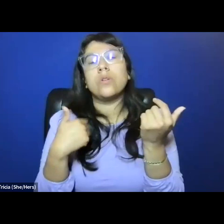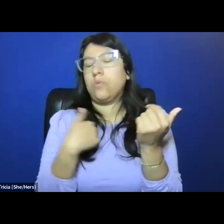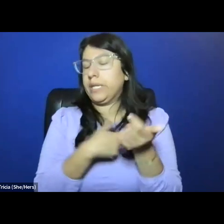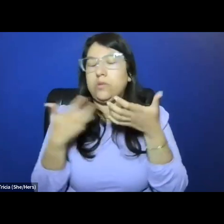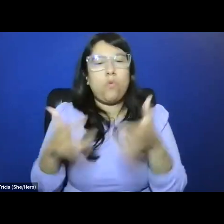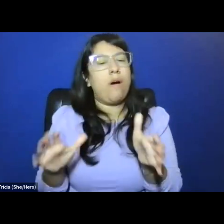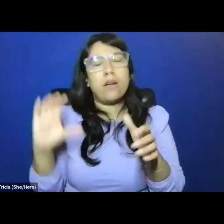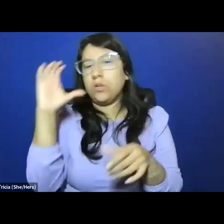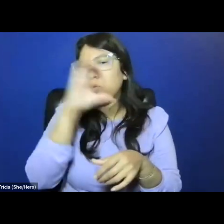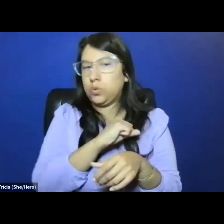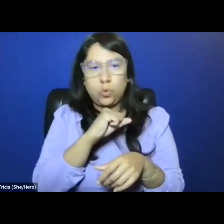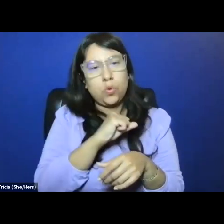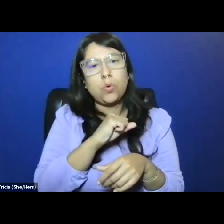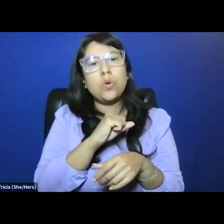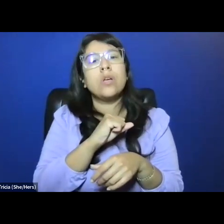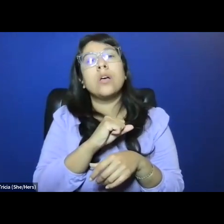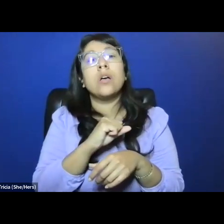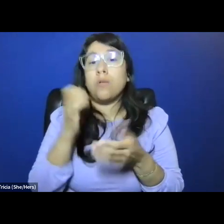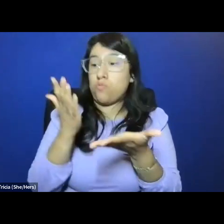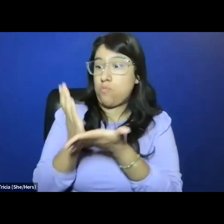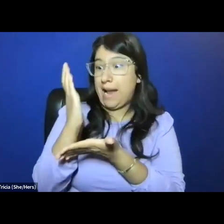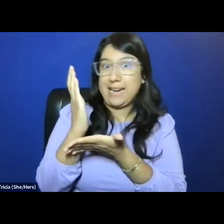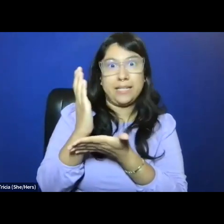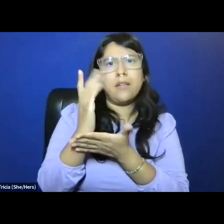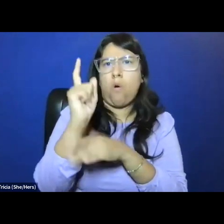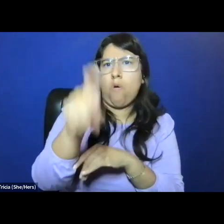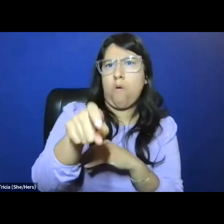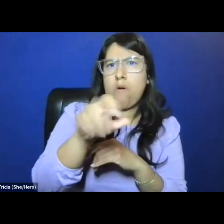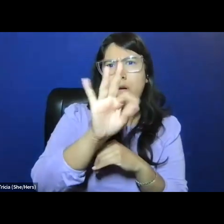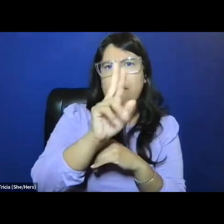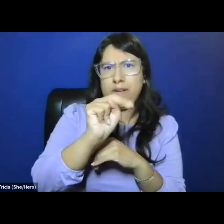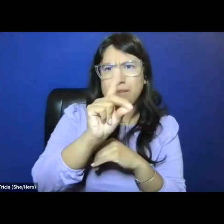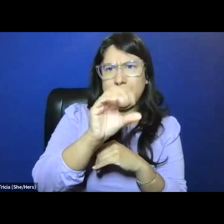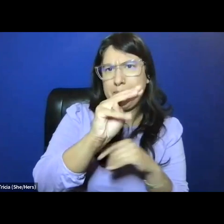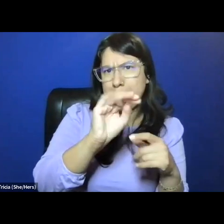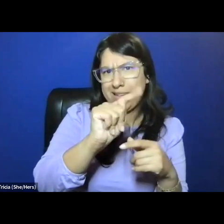we no longer want to assume that rights once pronounced fundamental are guaranteed to us forever.